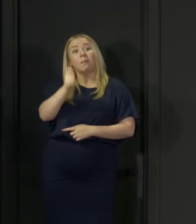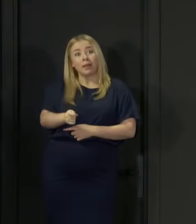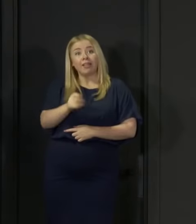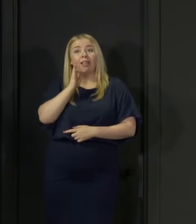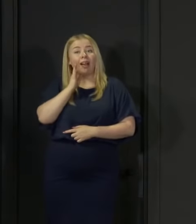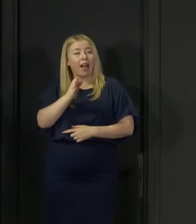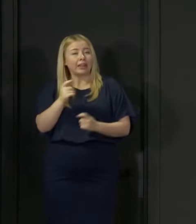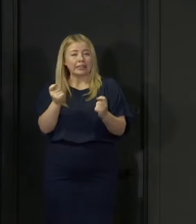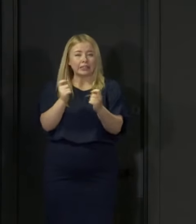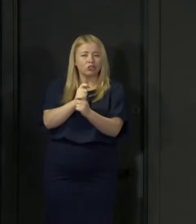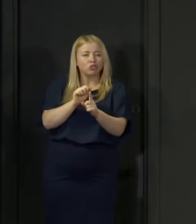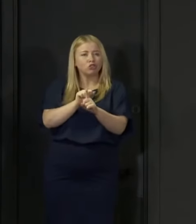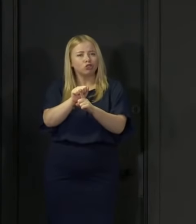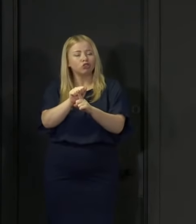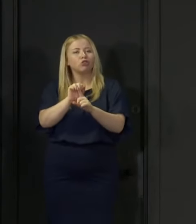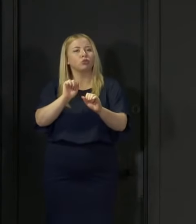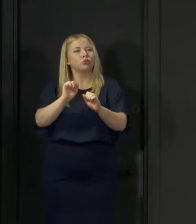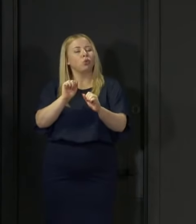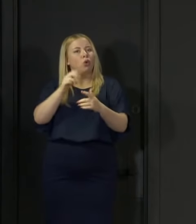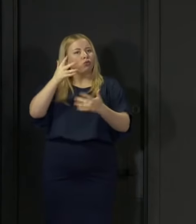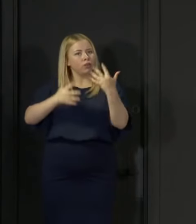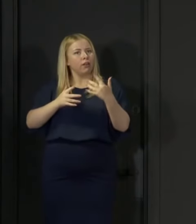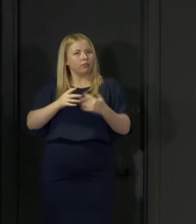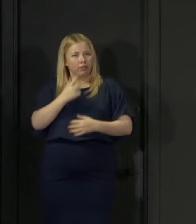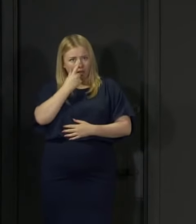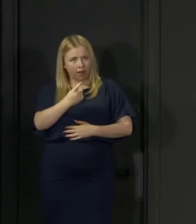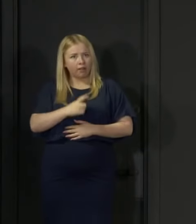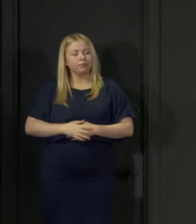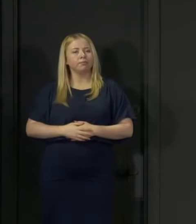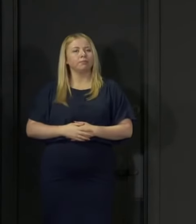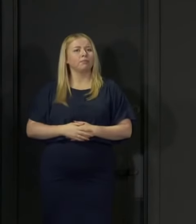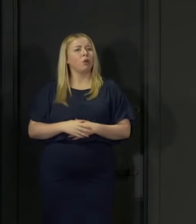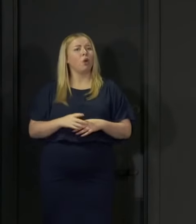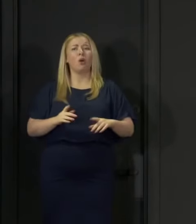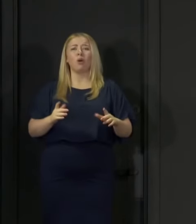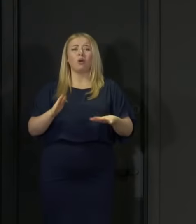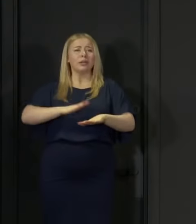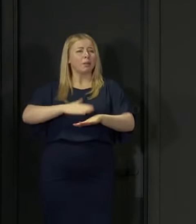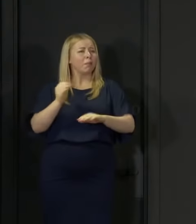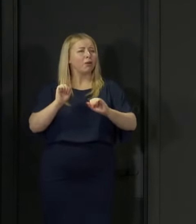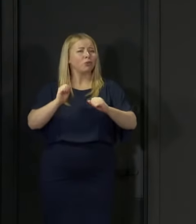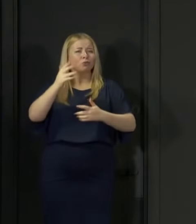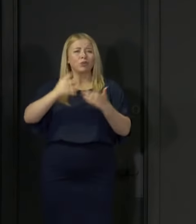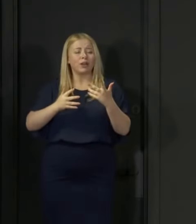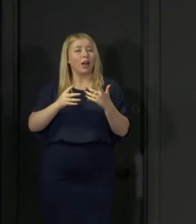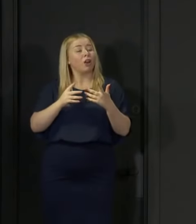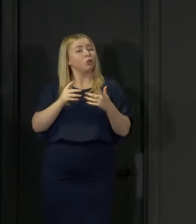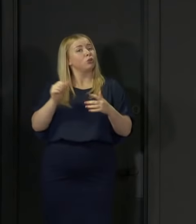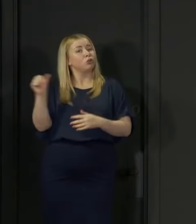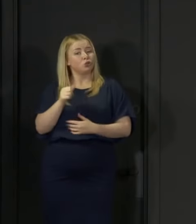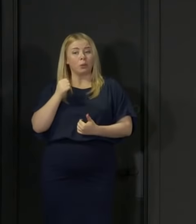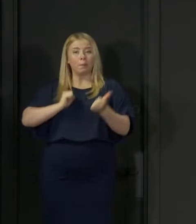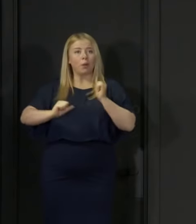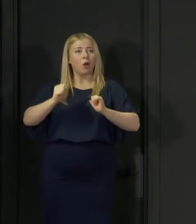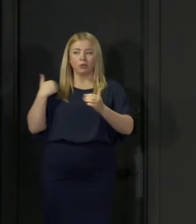And whatever your results are, you should all be incredibly proud of the way you have coped with the challenges of the past few months.